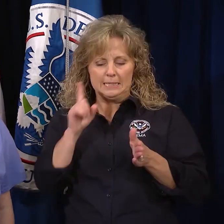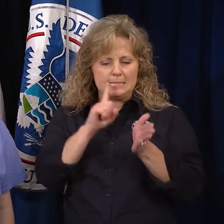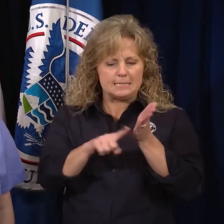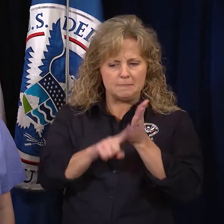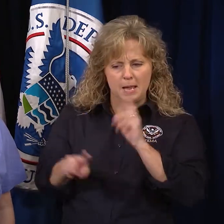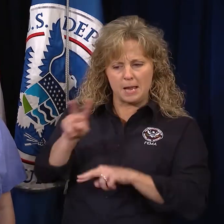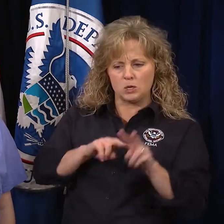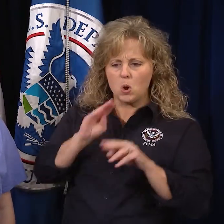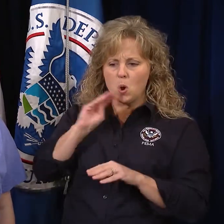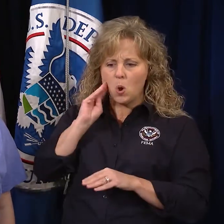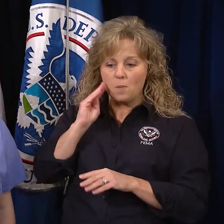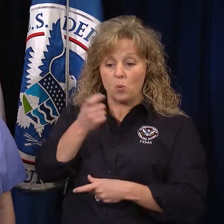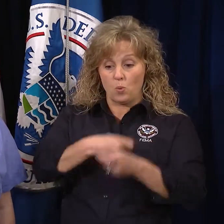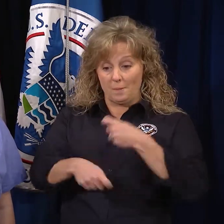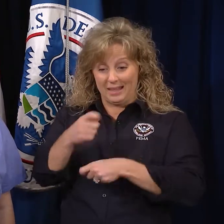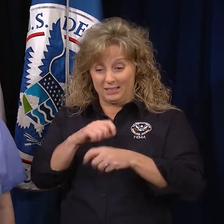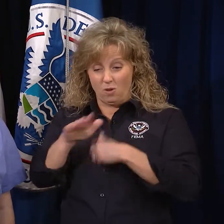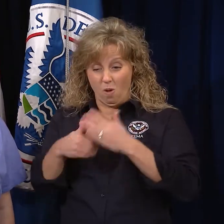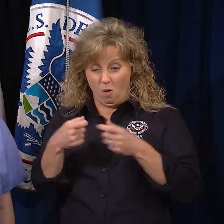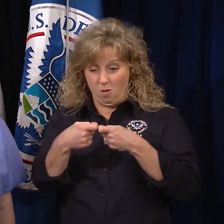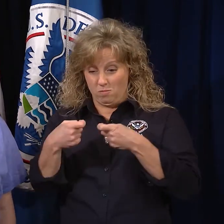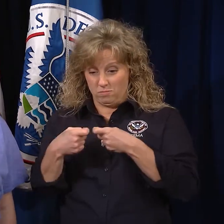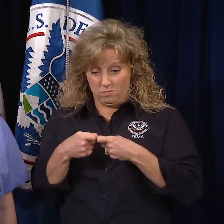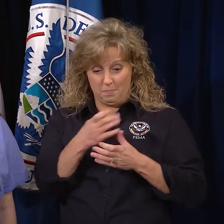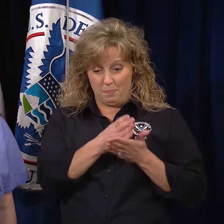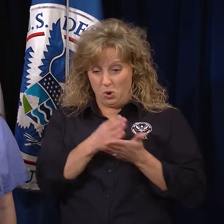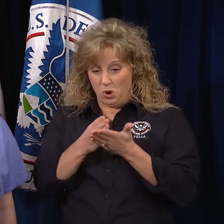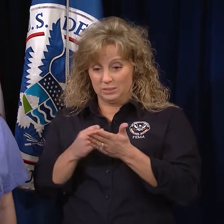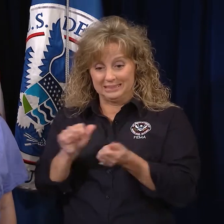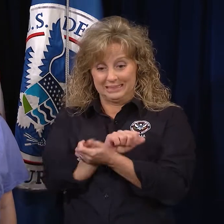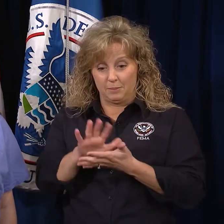and replace all electrical sources that were damaged by the disaster.